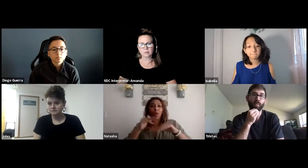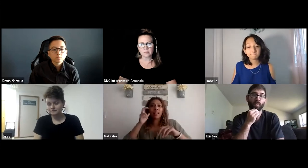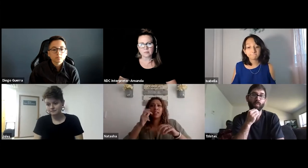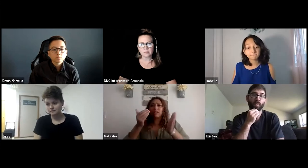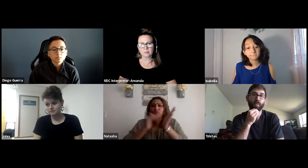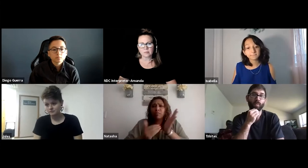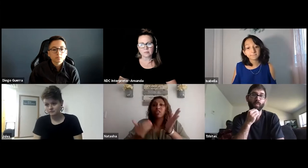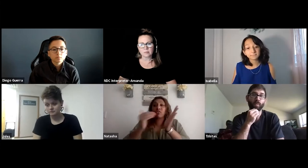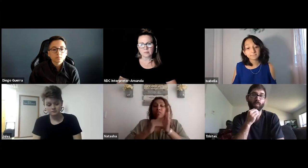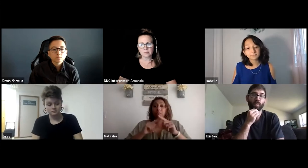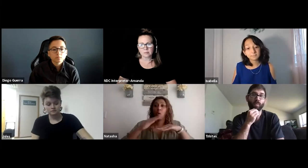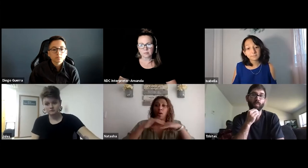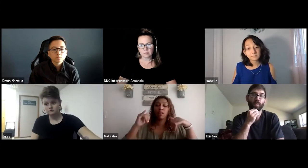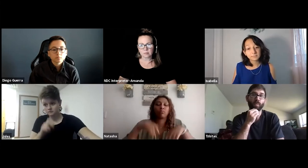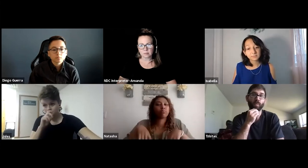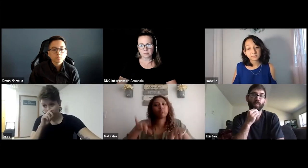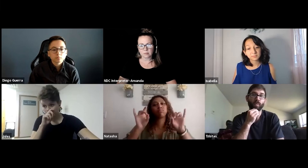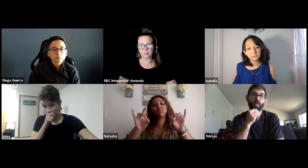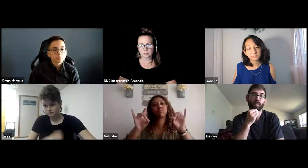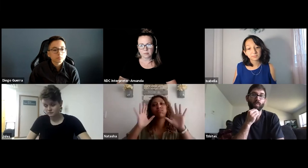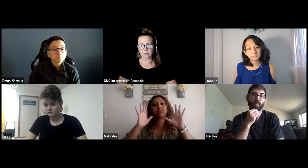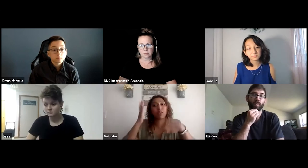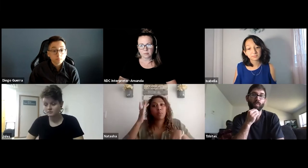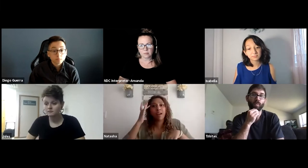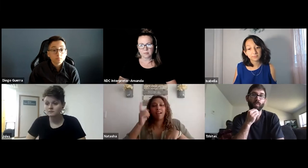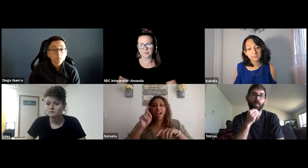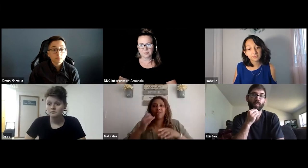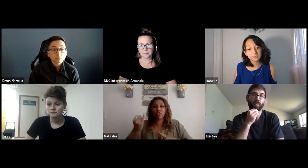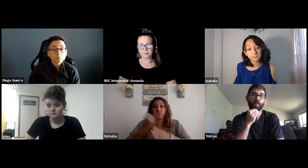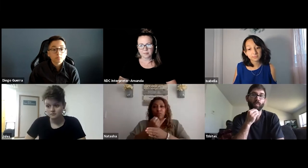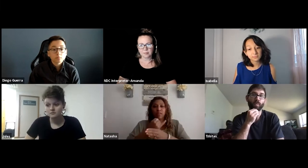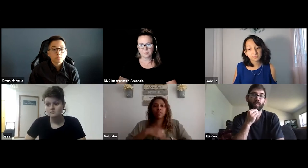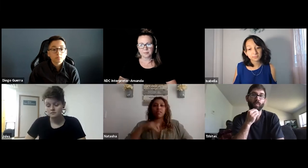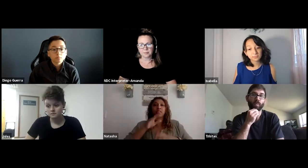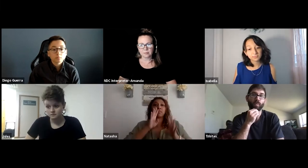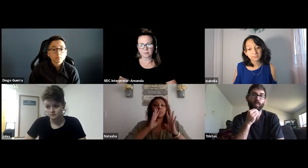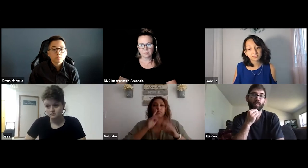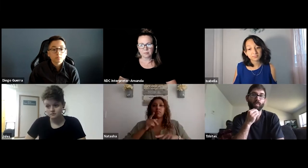Of course, being in a physical setting, you have visibility of the interpreter and professor.